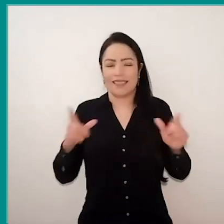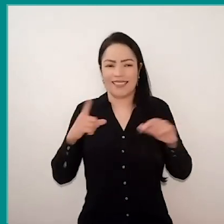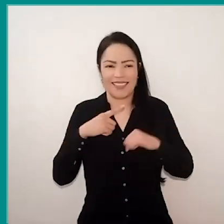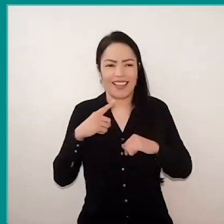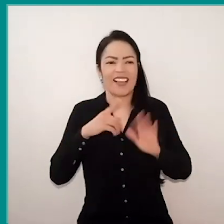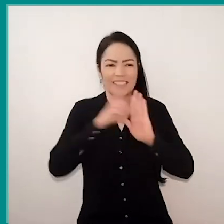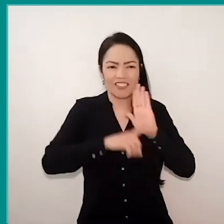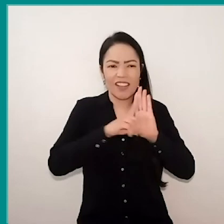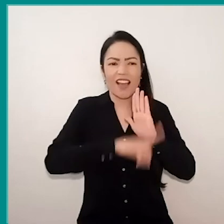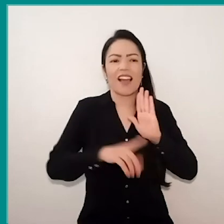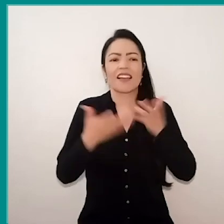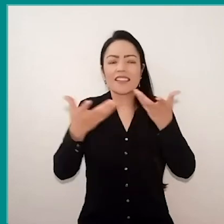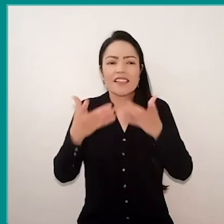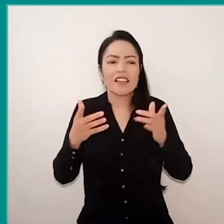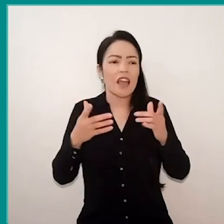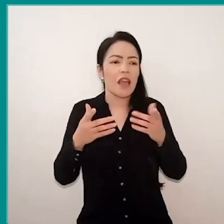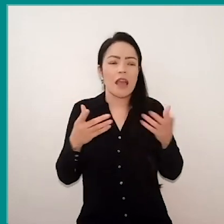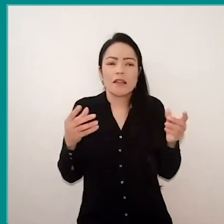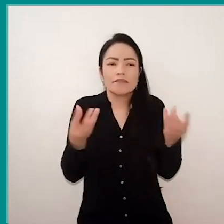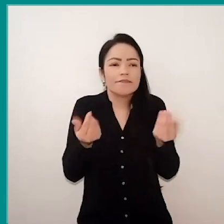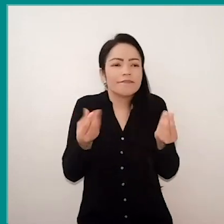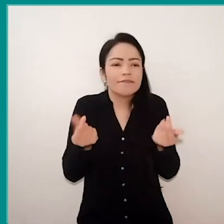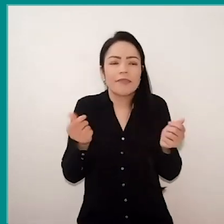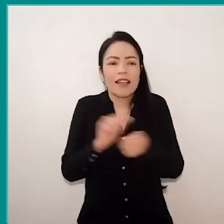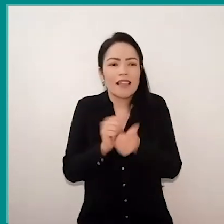of wanting to leave the thing as nice as possible